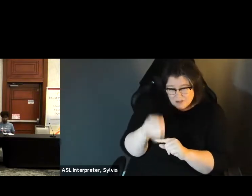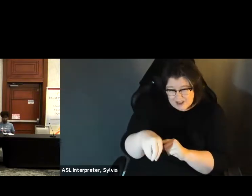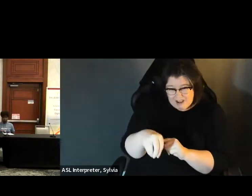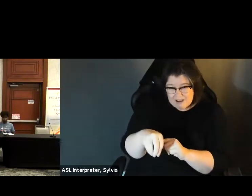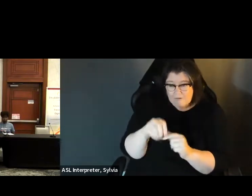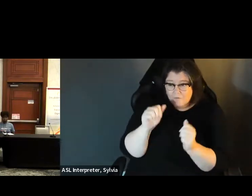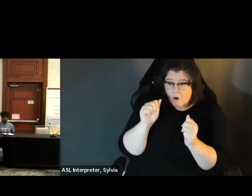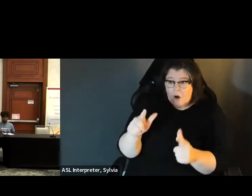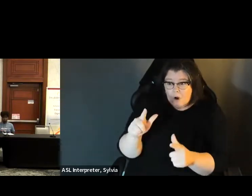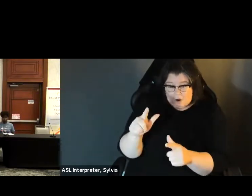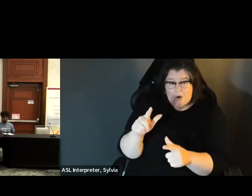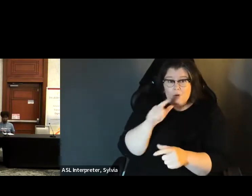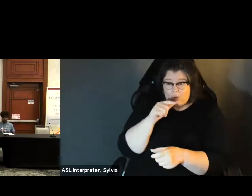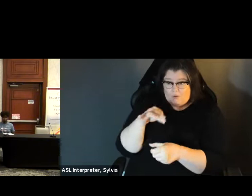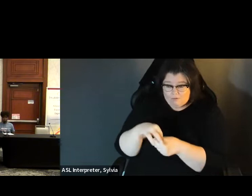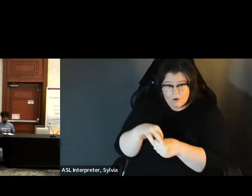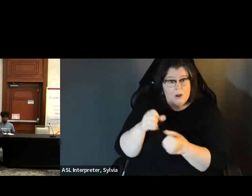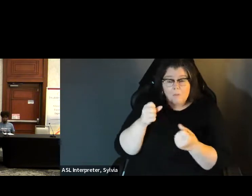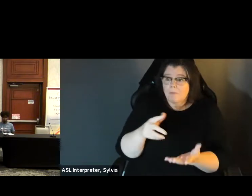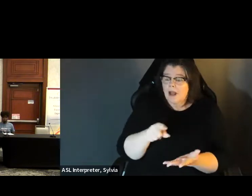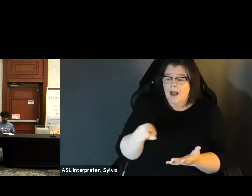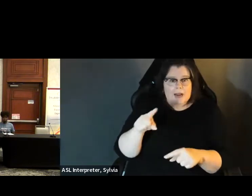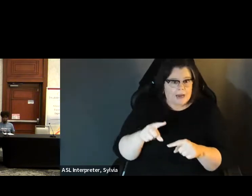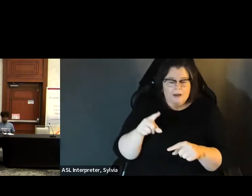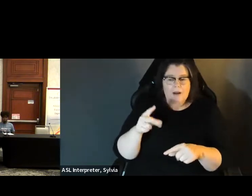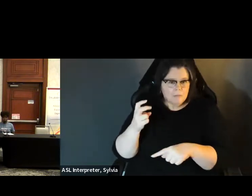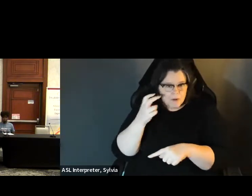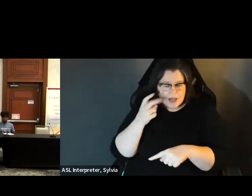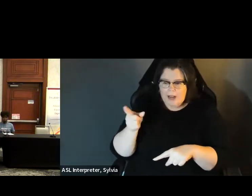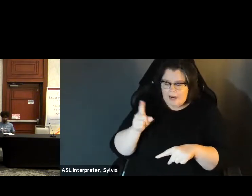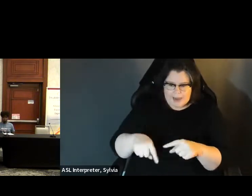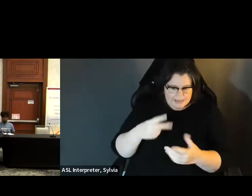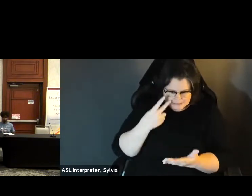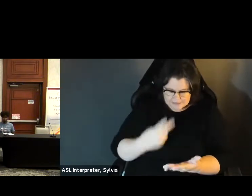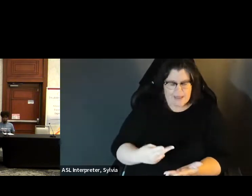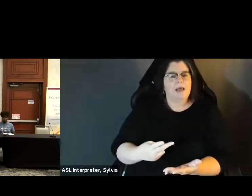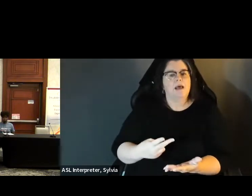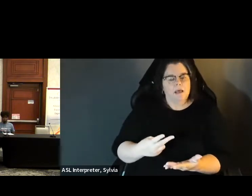But from the study from Markers University it mentioned that there were 38 million voters with disabilities 16% of the voting population which is the largest minority, you know, subset of voters in the country for the the voting population, So the data point is 16% of voters point is 16% of voters, many of whom cannot see or hold or